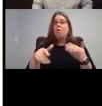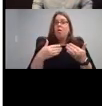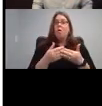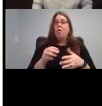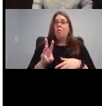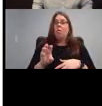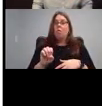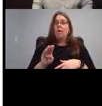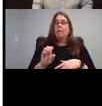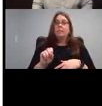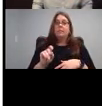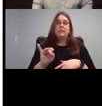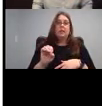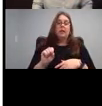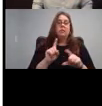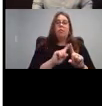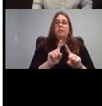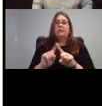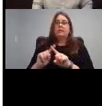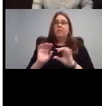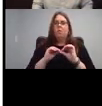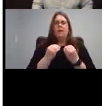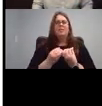different organizations, they just have a ton. There's so much